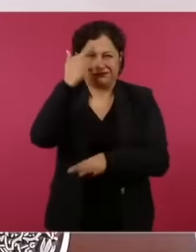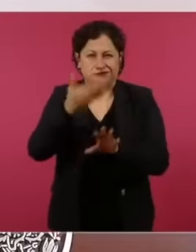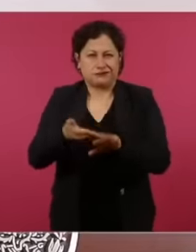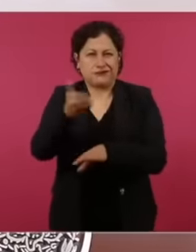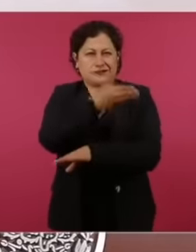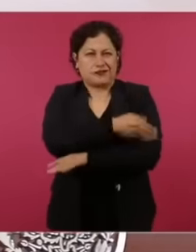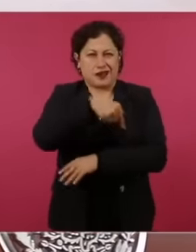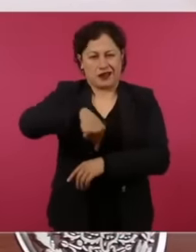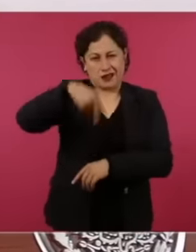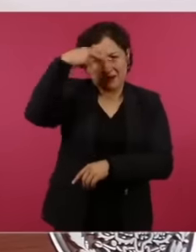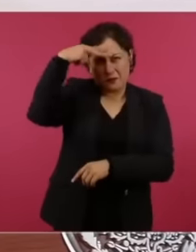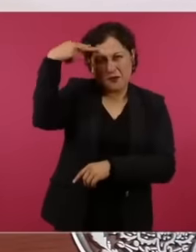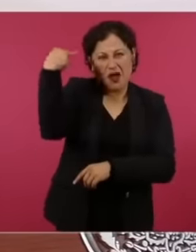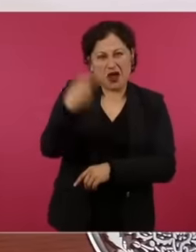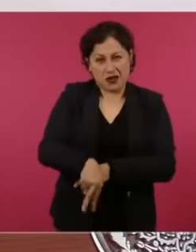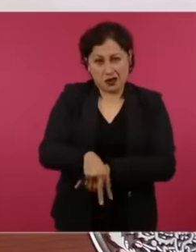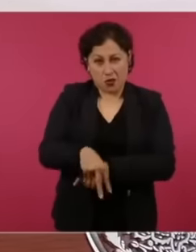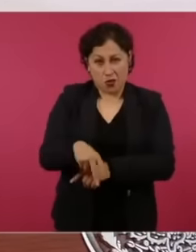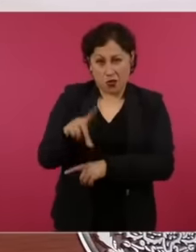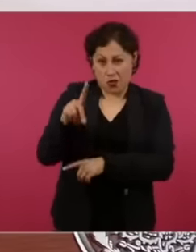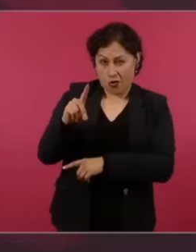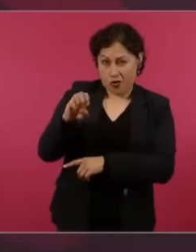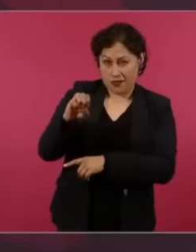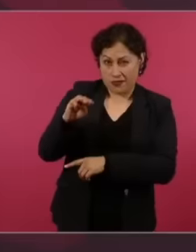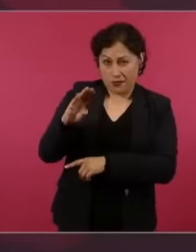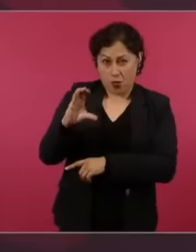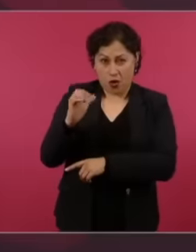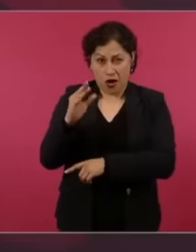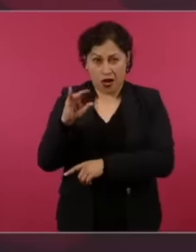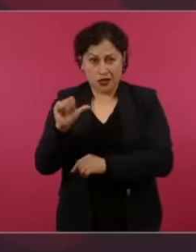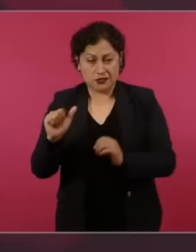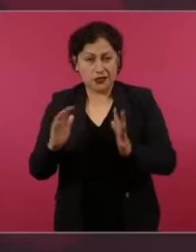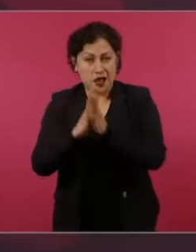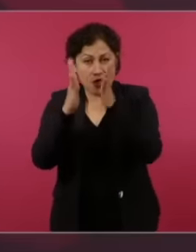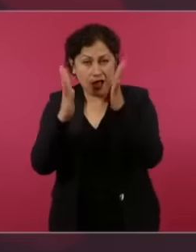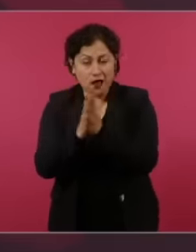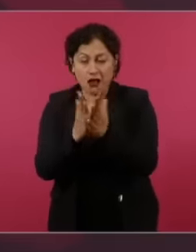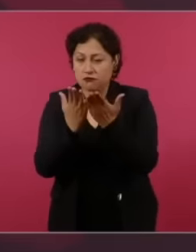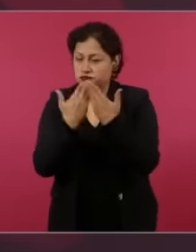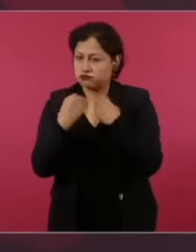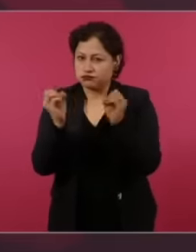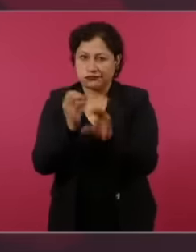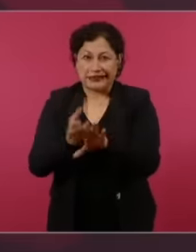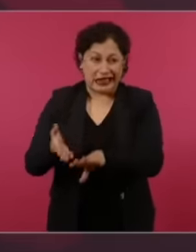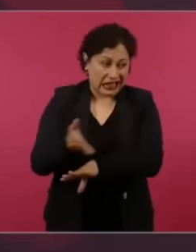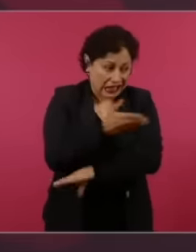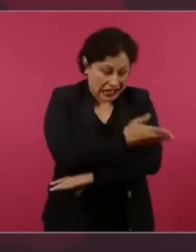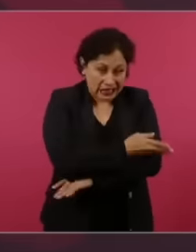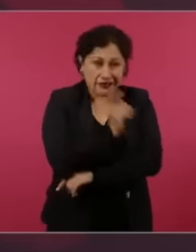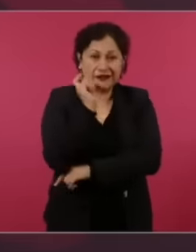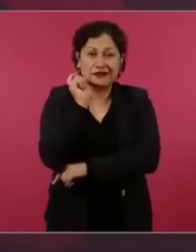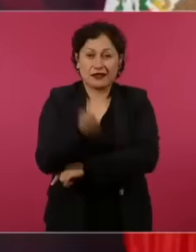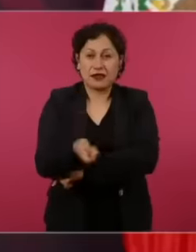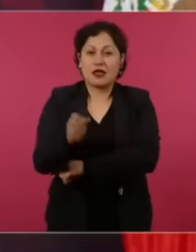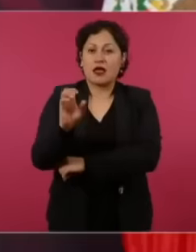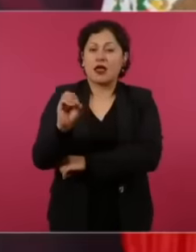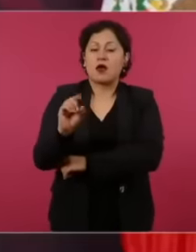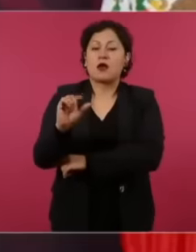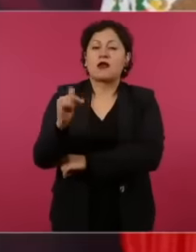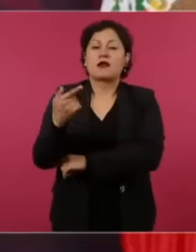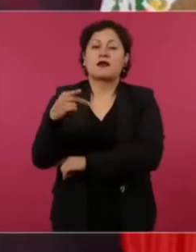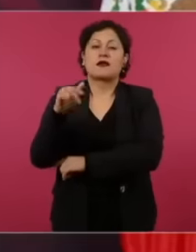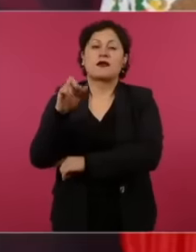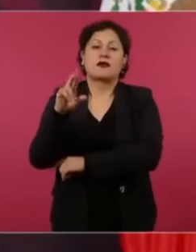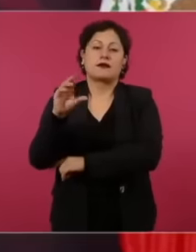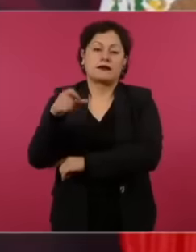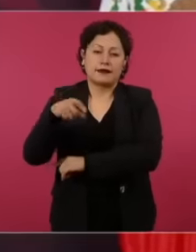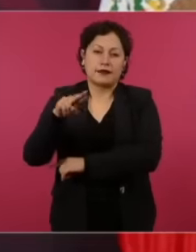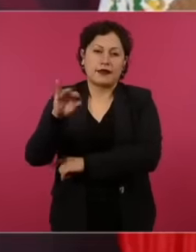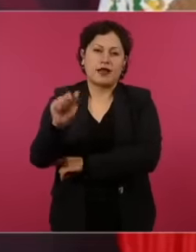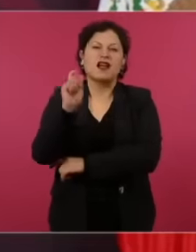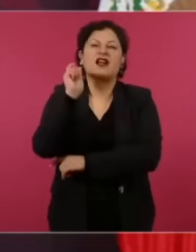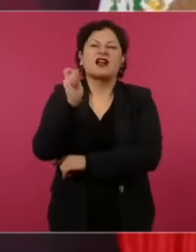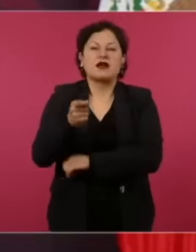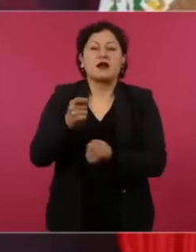oligarchy What is oligarchy? the government of a minority there are those who say the